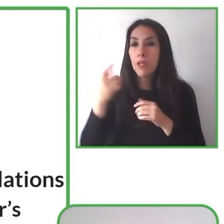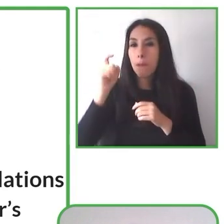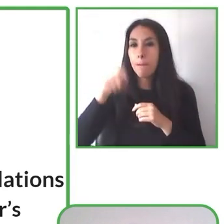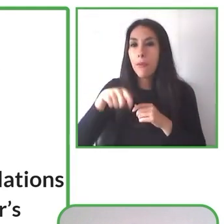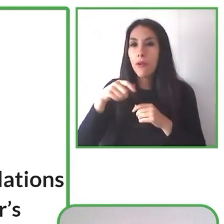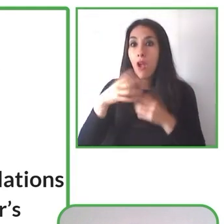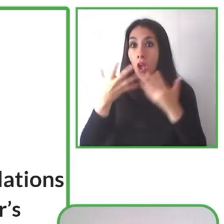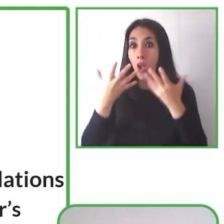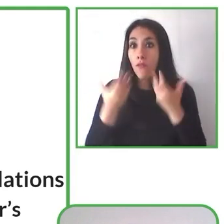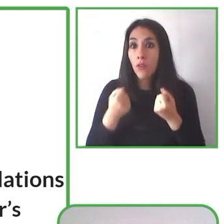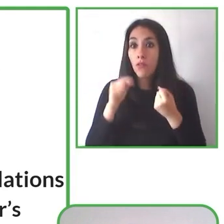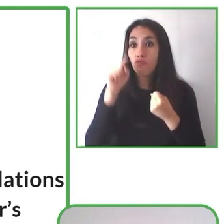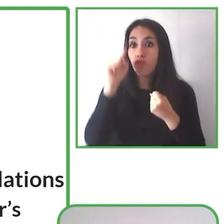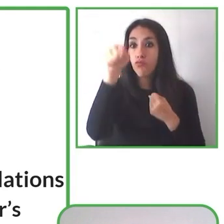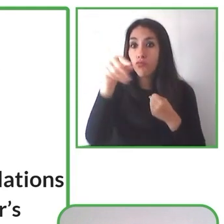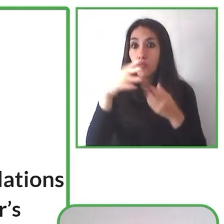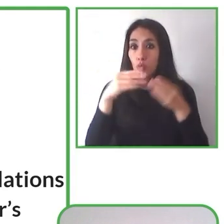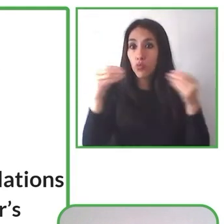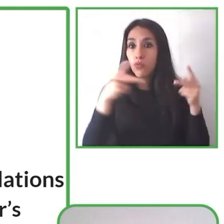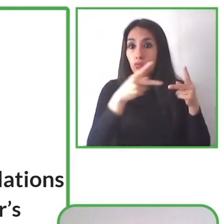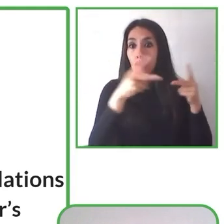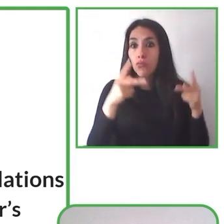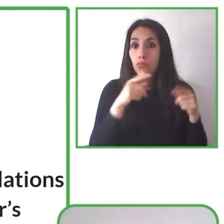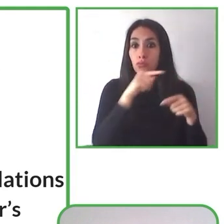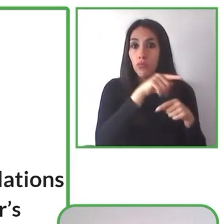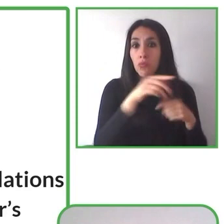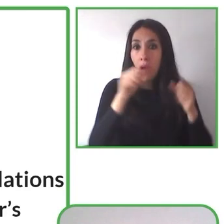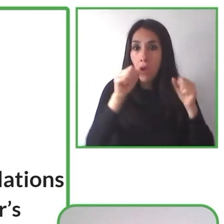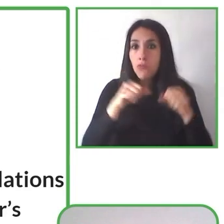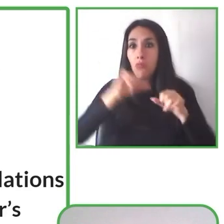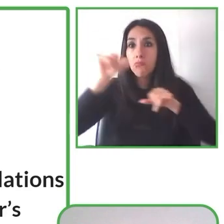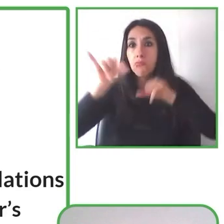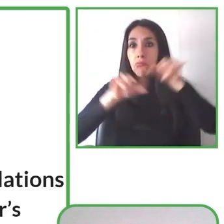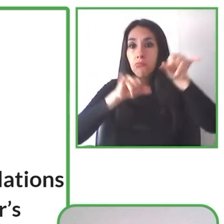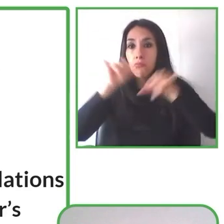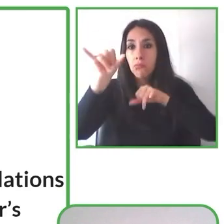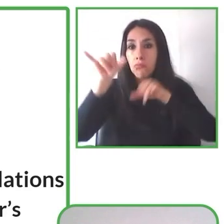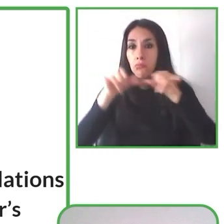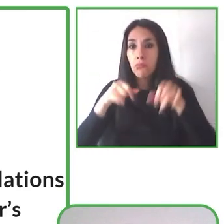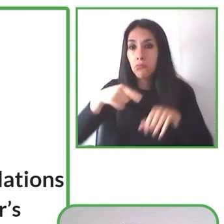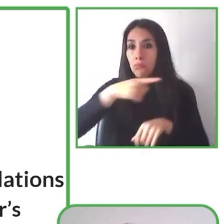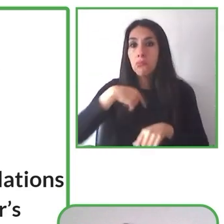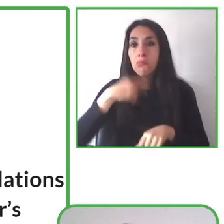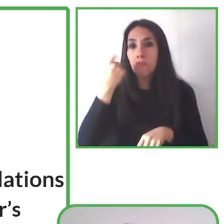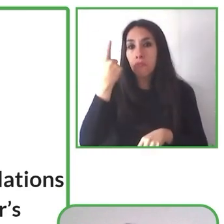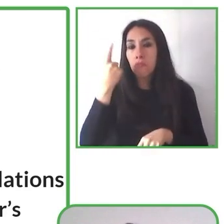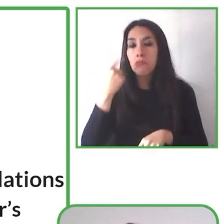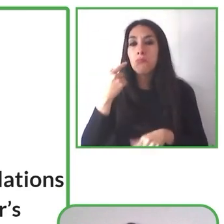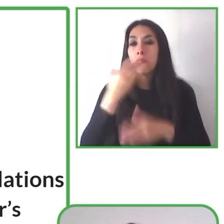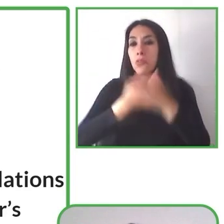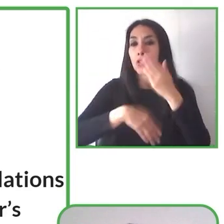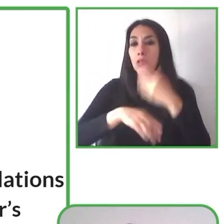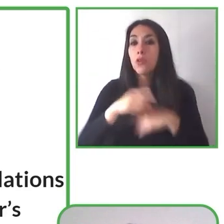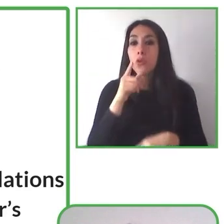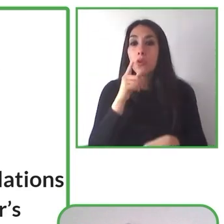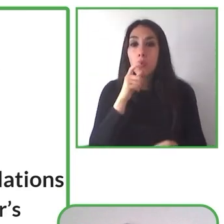And also we understand about accessibility, we understand about disabilities. And we have a personal service